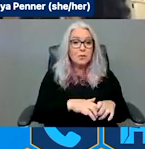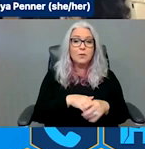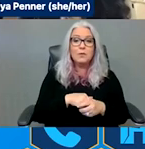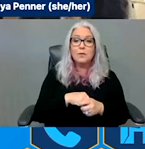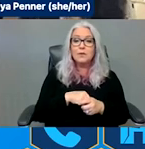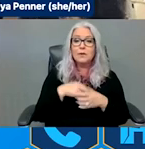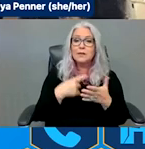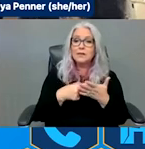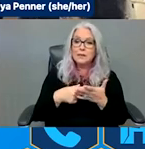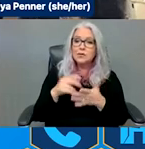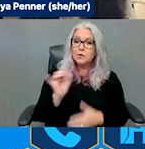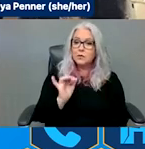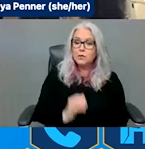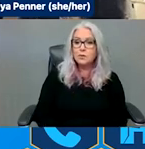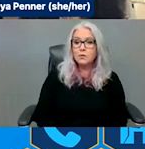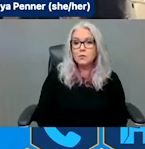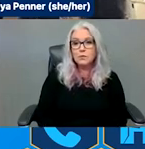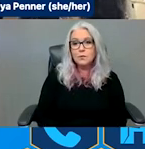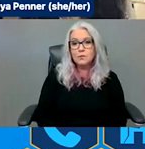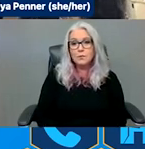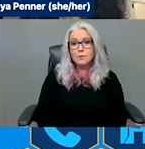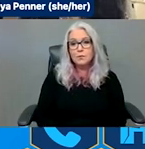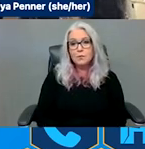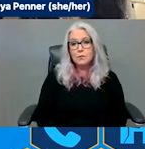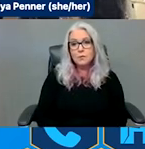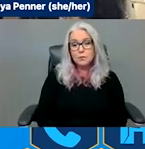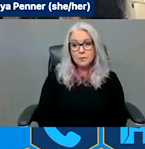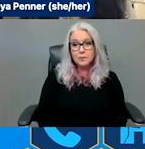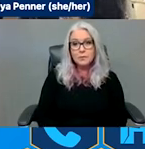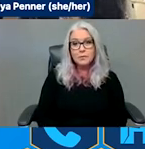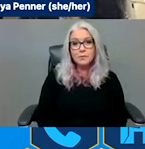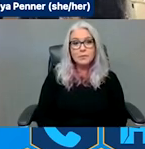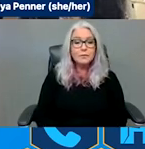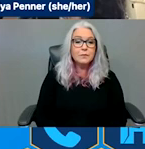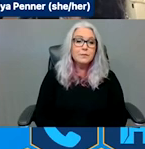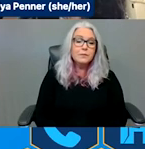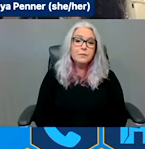discussion as well. With that, as we get into the